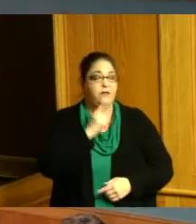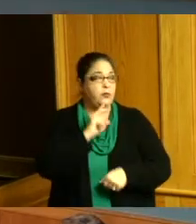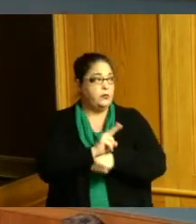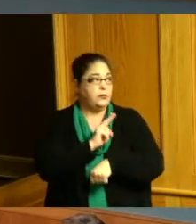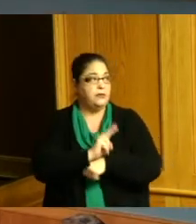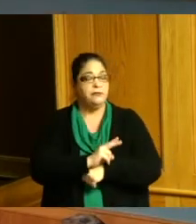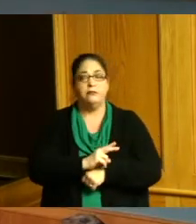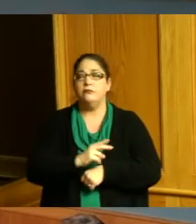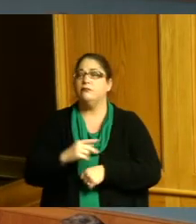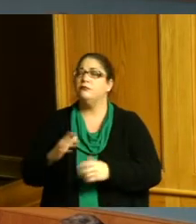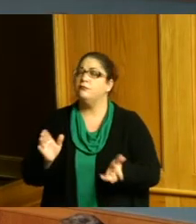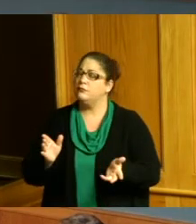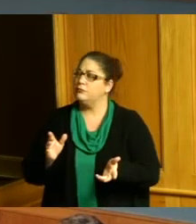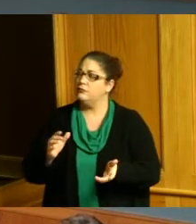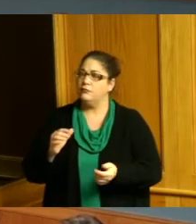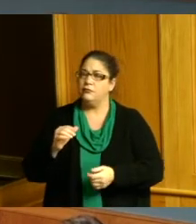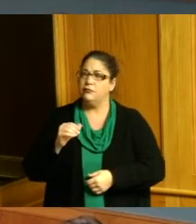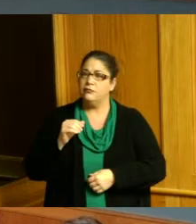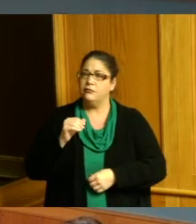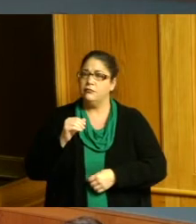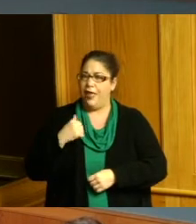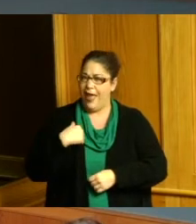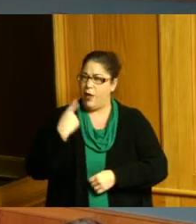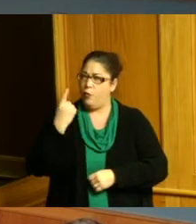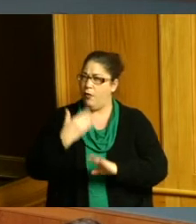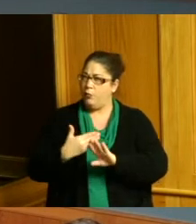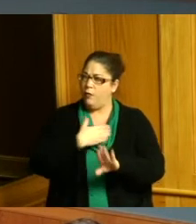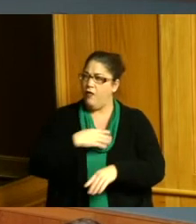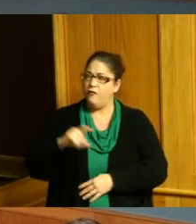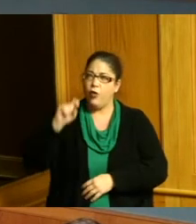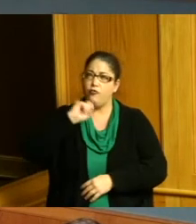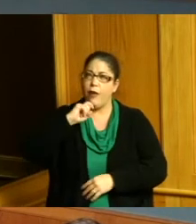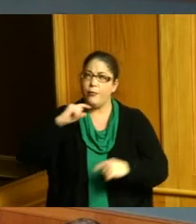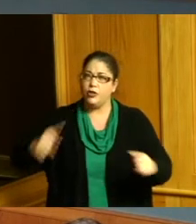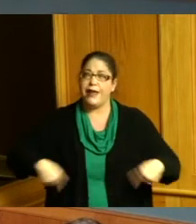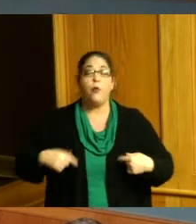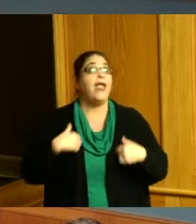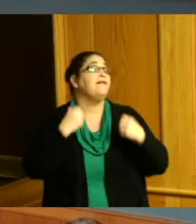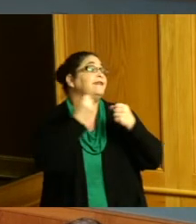did we not have one of these items before for the rubber we have several of them we have